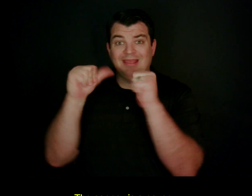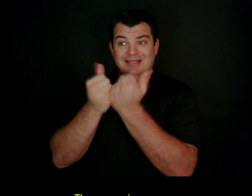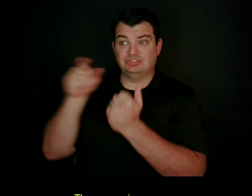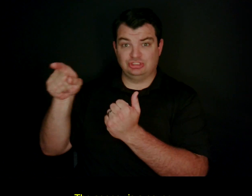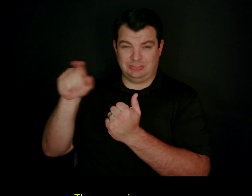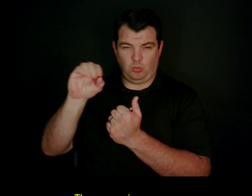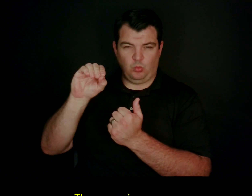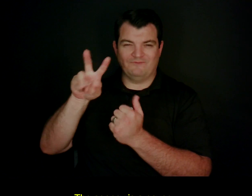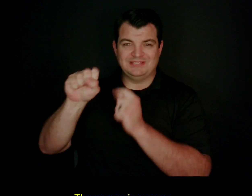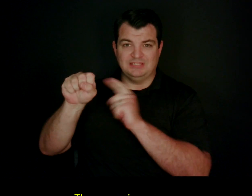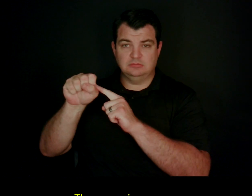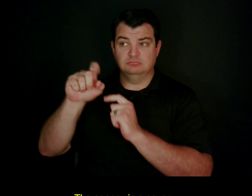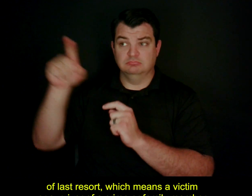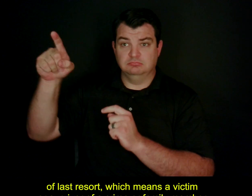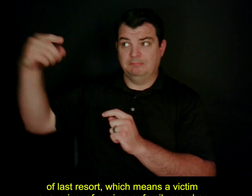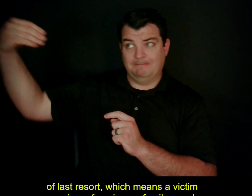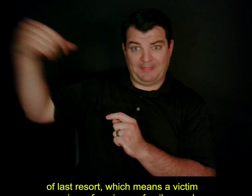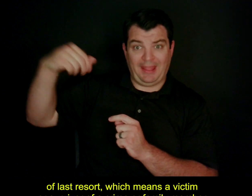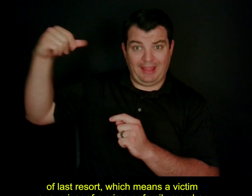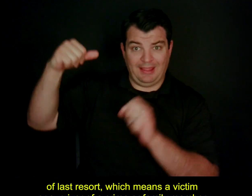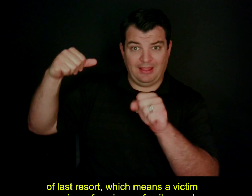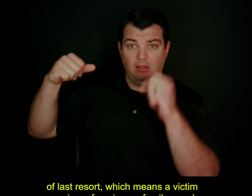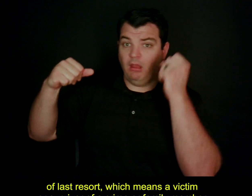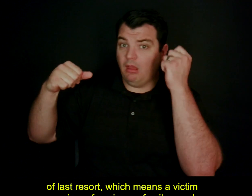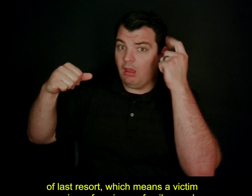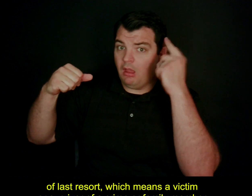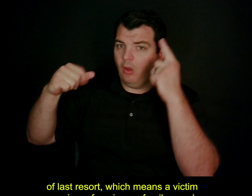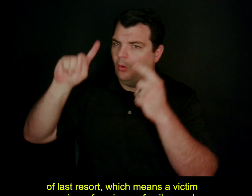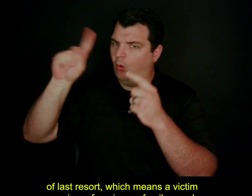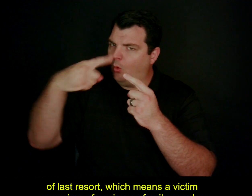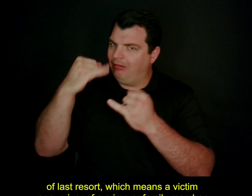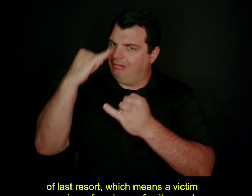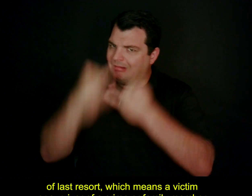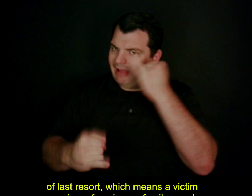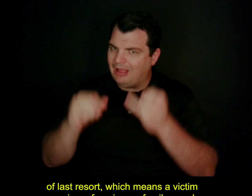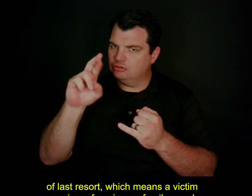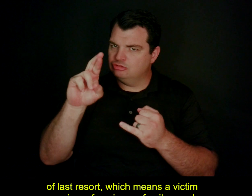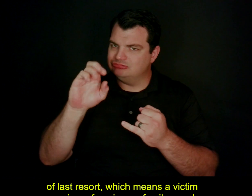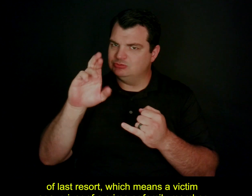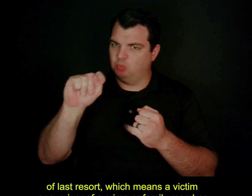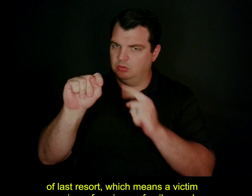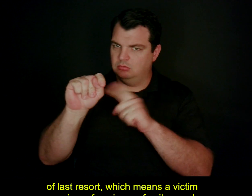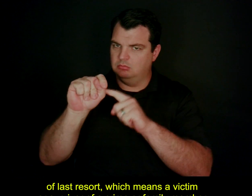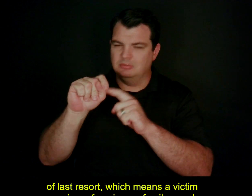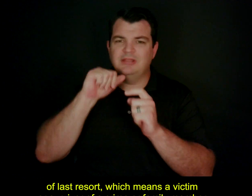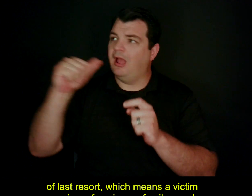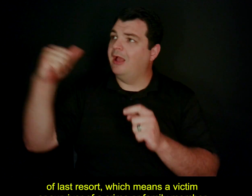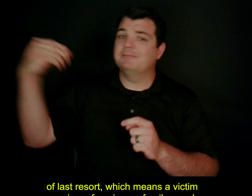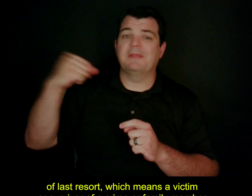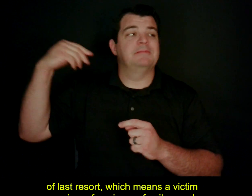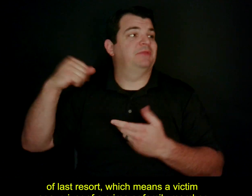The agency is a payer of last resort, which means a victim or survivor of a crime or family member